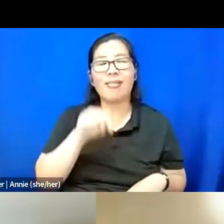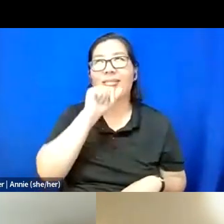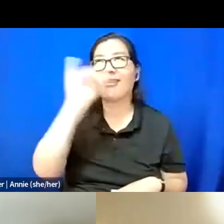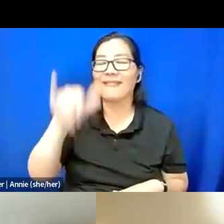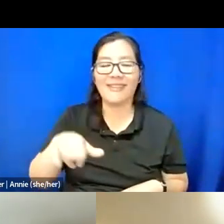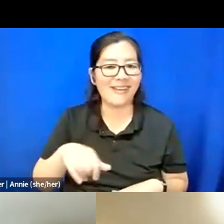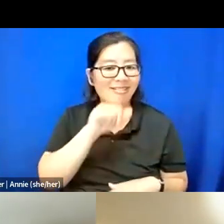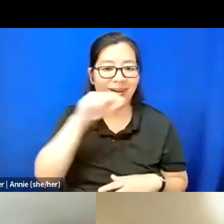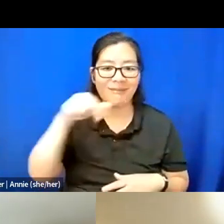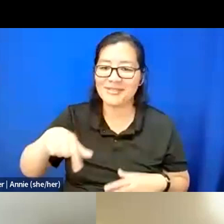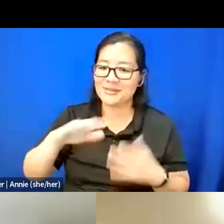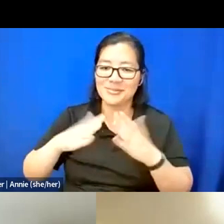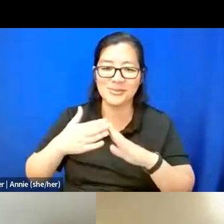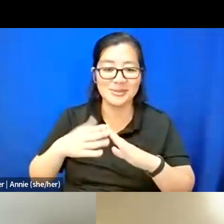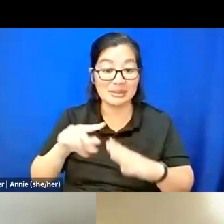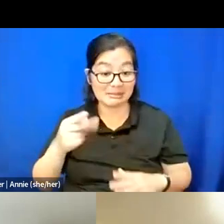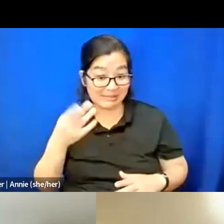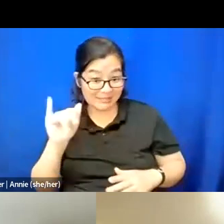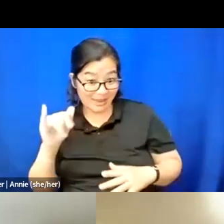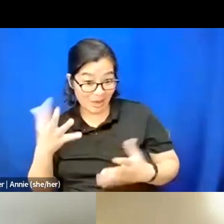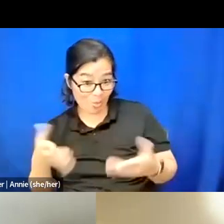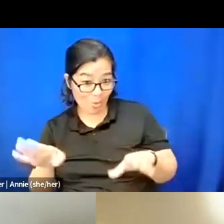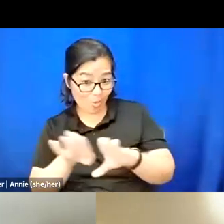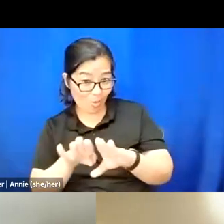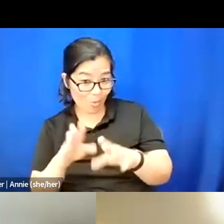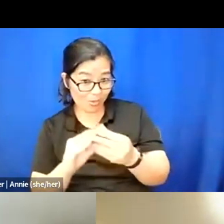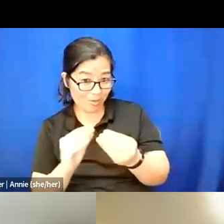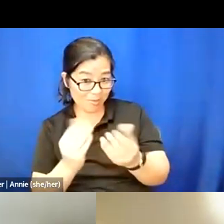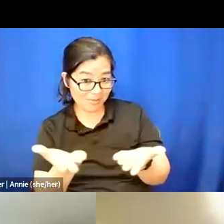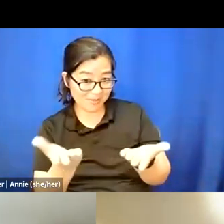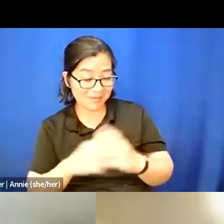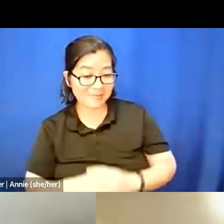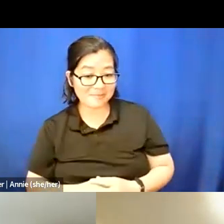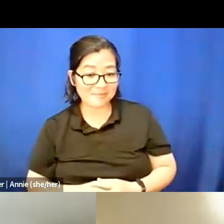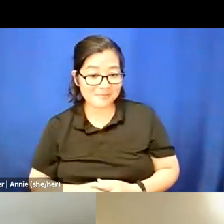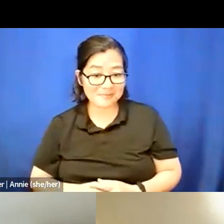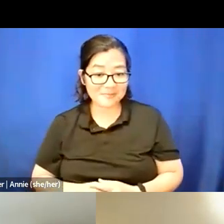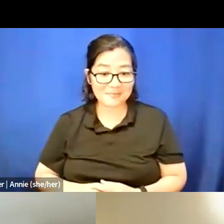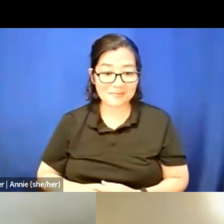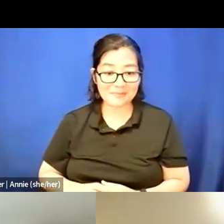Thai, would you like to close us out?